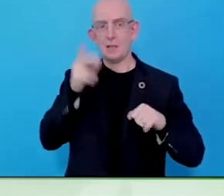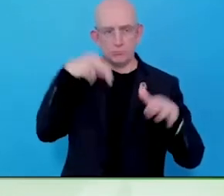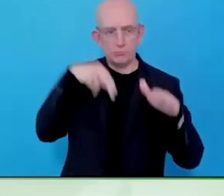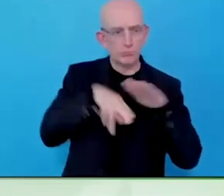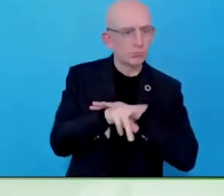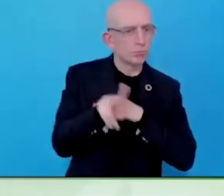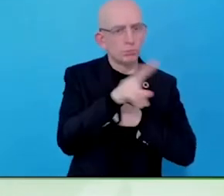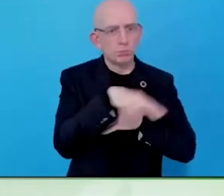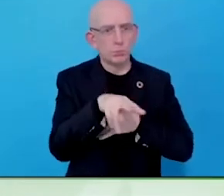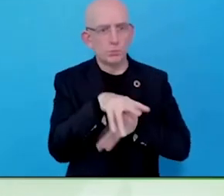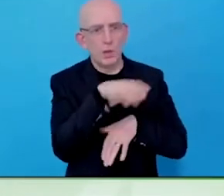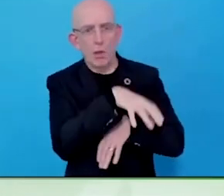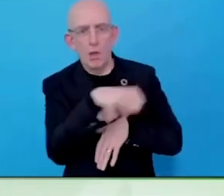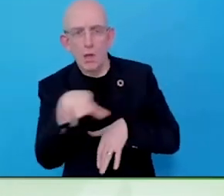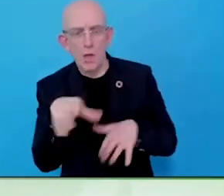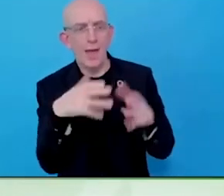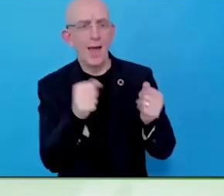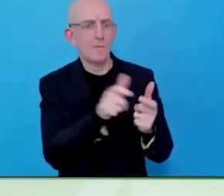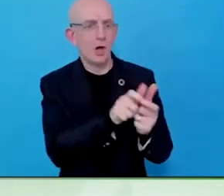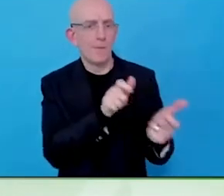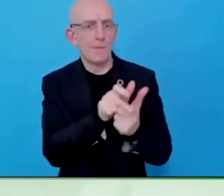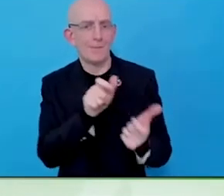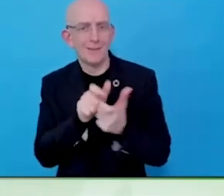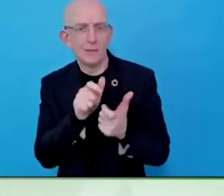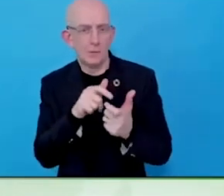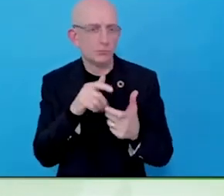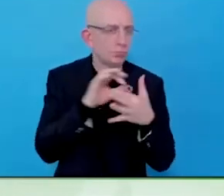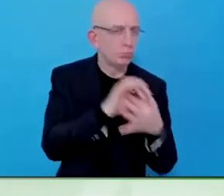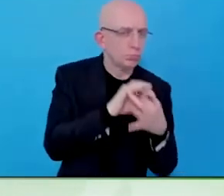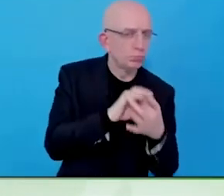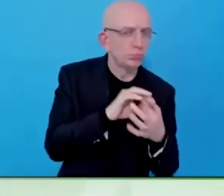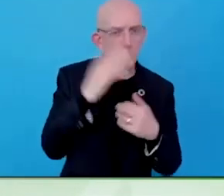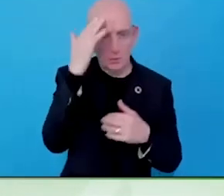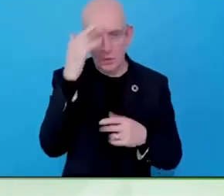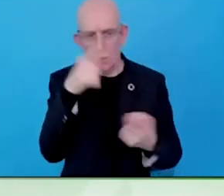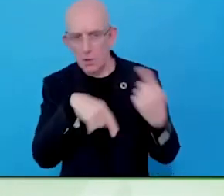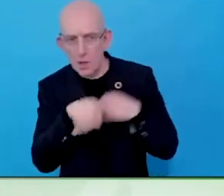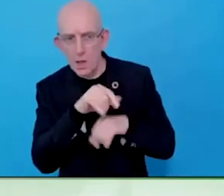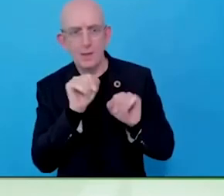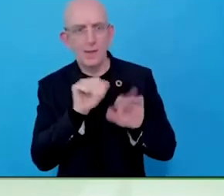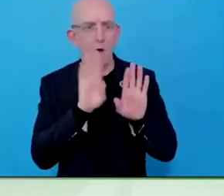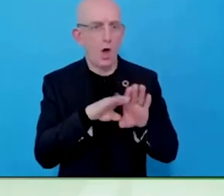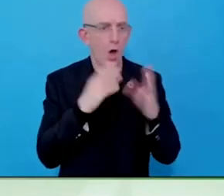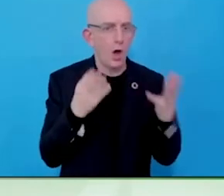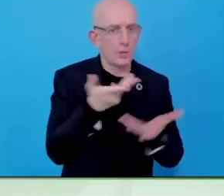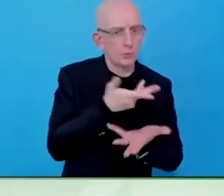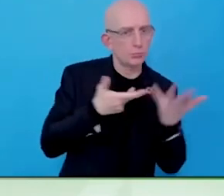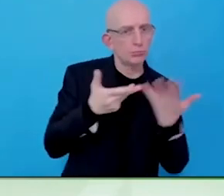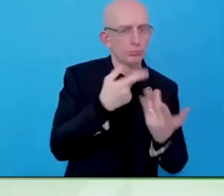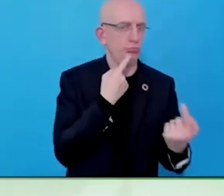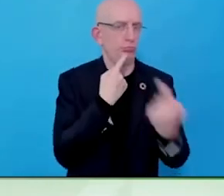How could you make it easier for you? The bottom line for you is if we don't make it easier for the employer to say yes, I